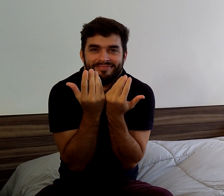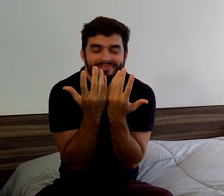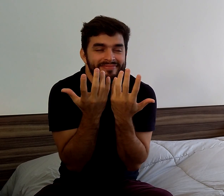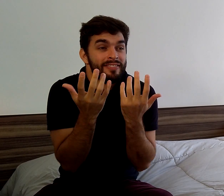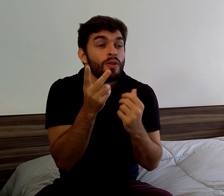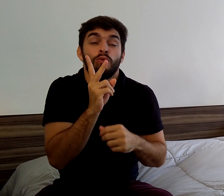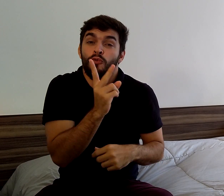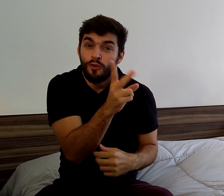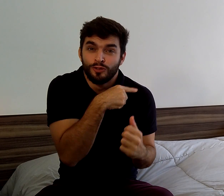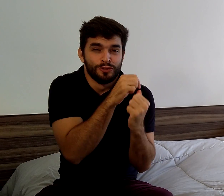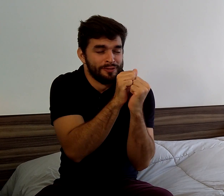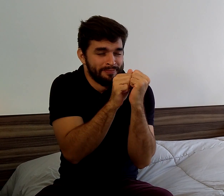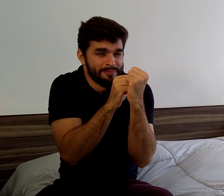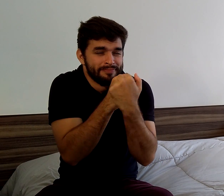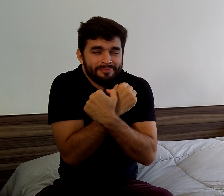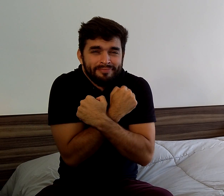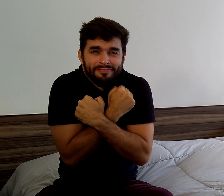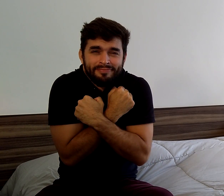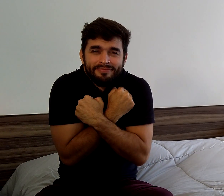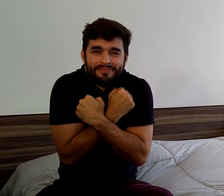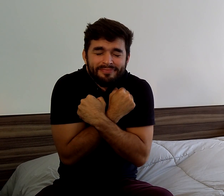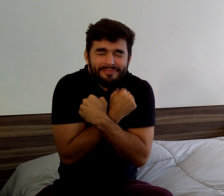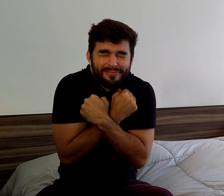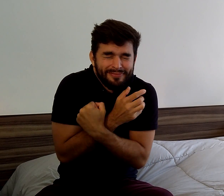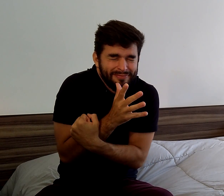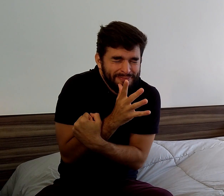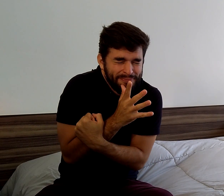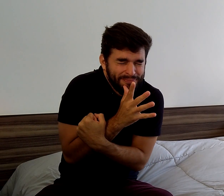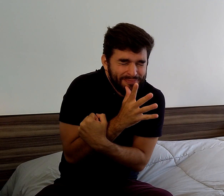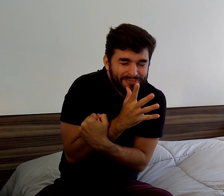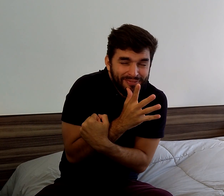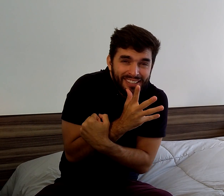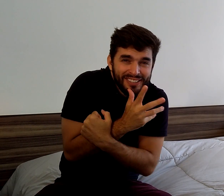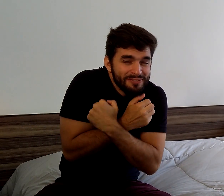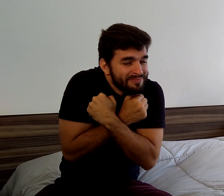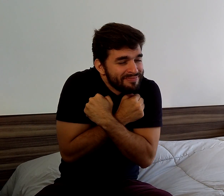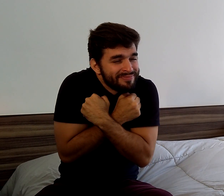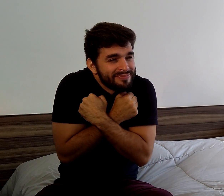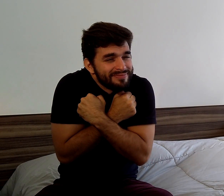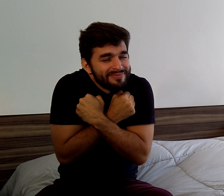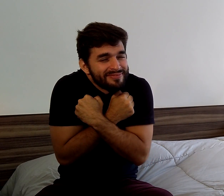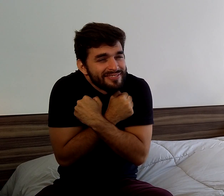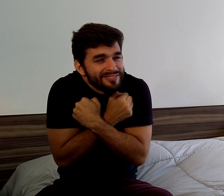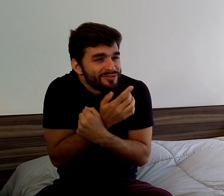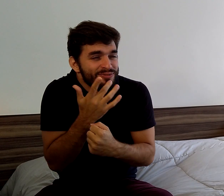After the kiss, she hugged me long.